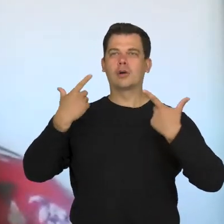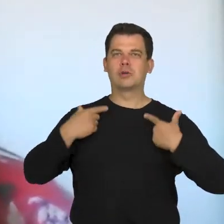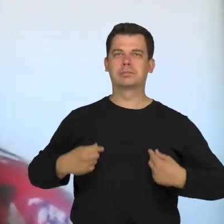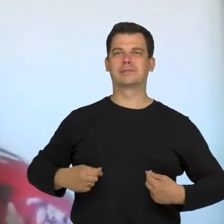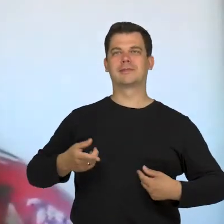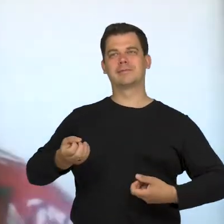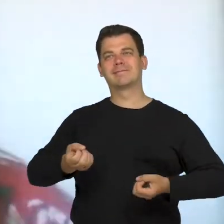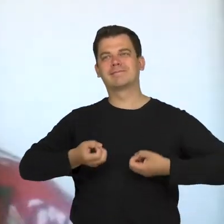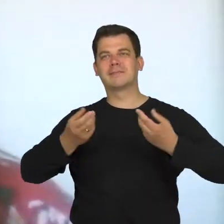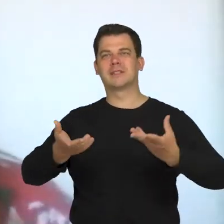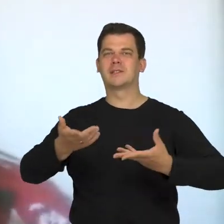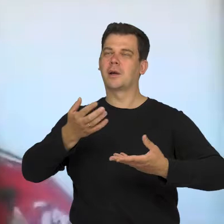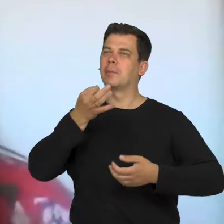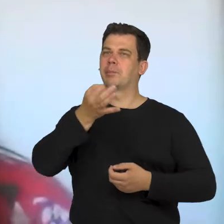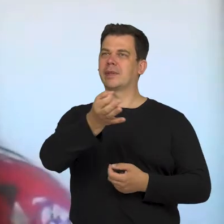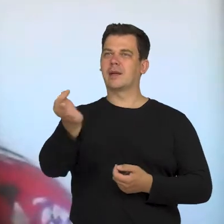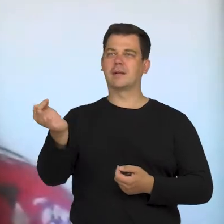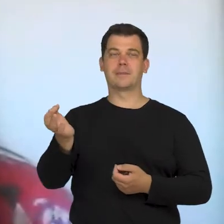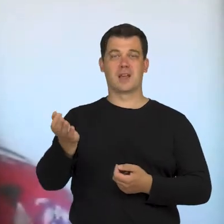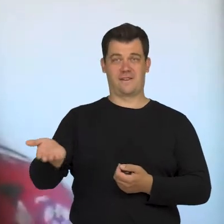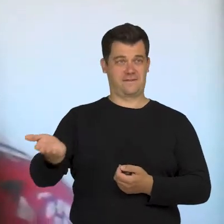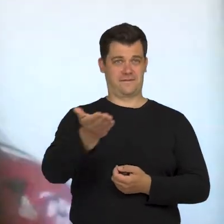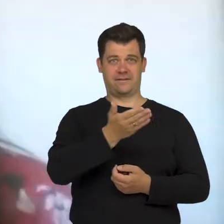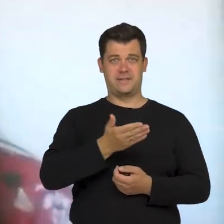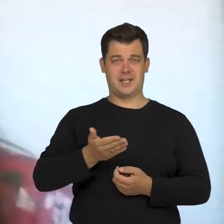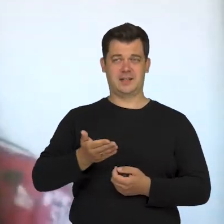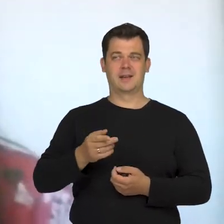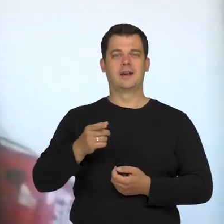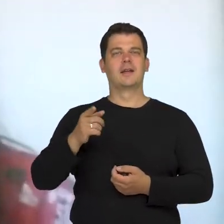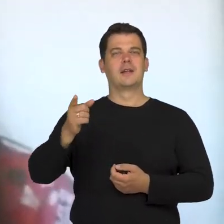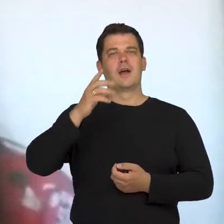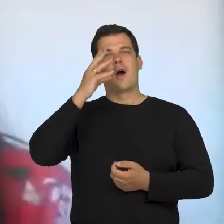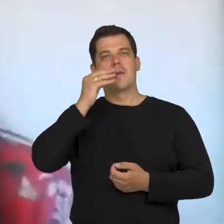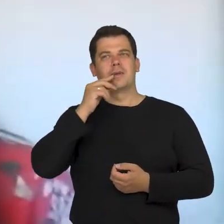What images do you have a problem with?